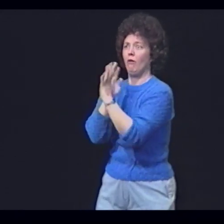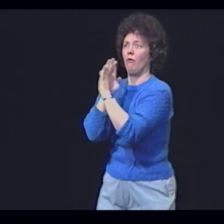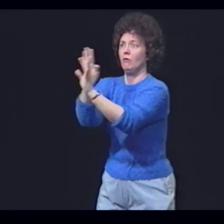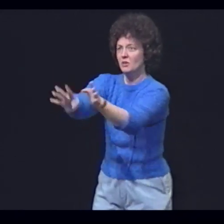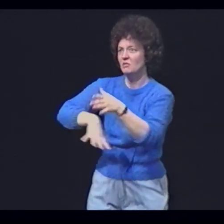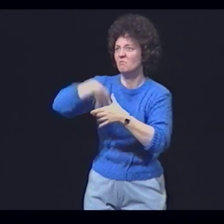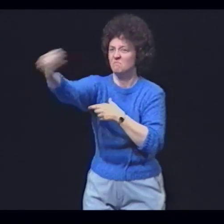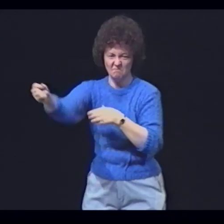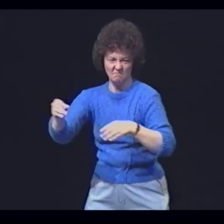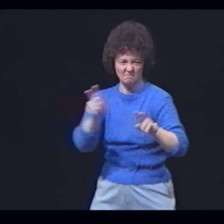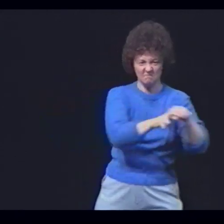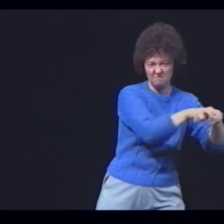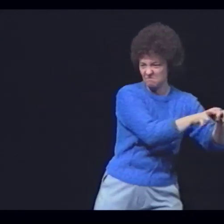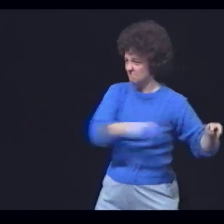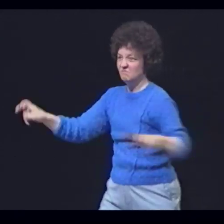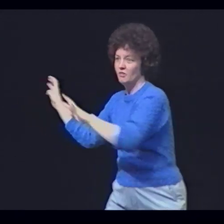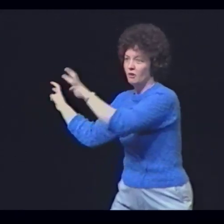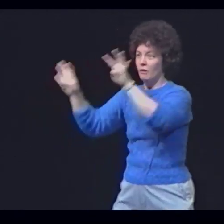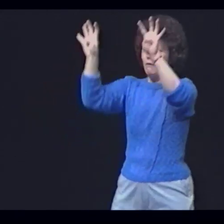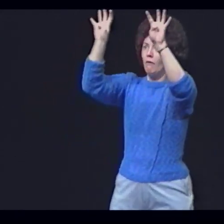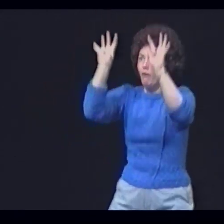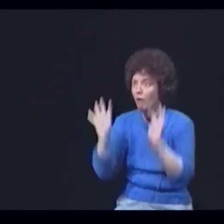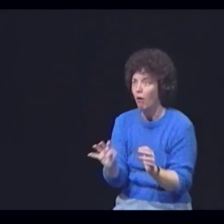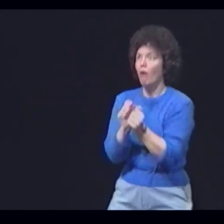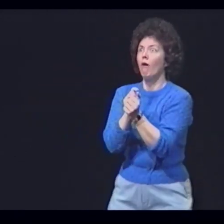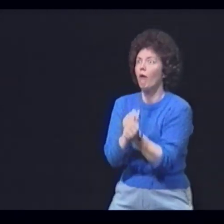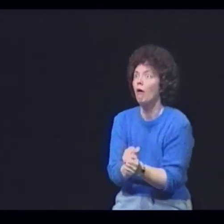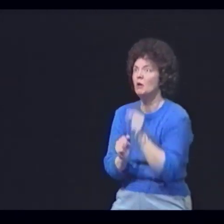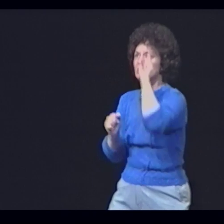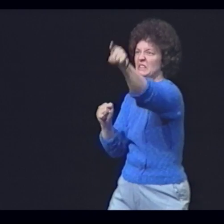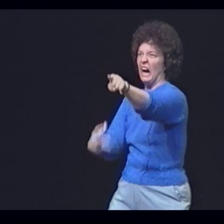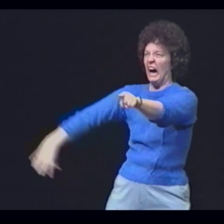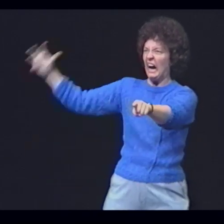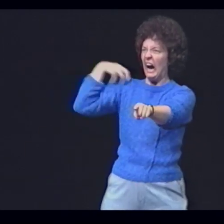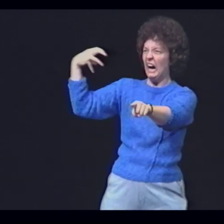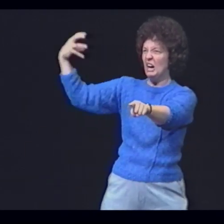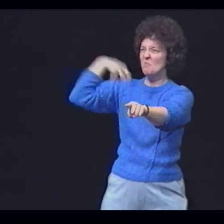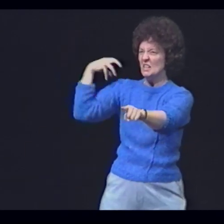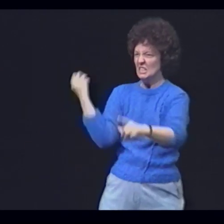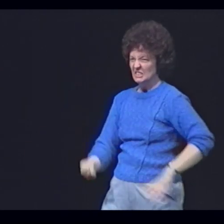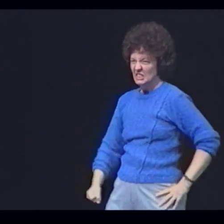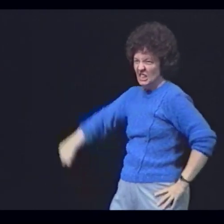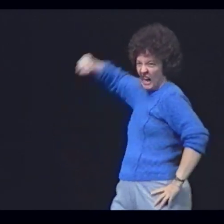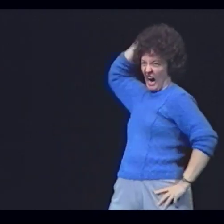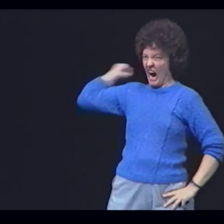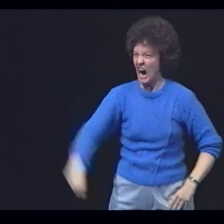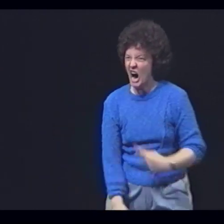Now, sit! The captain with his whip in hand inflicts his sentence